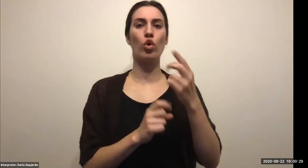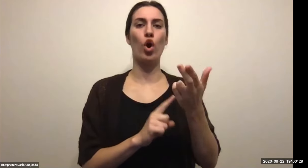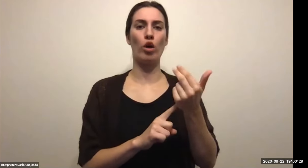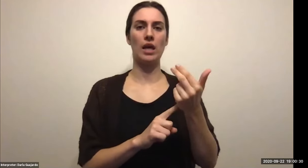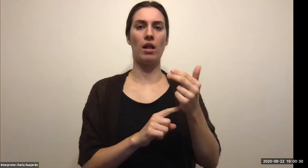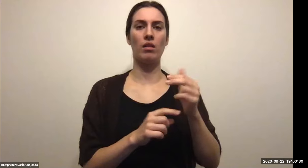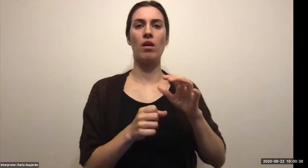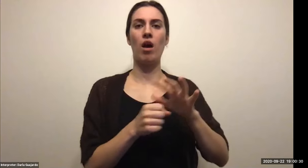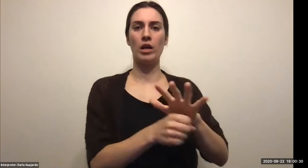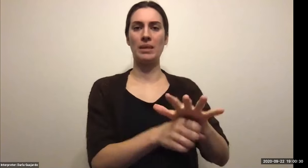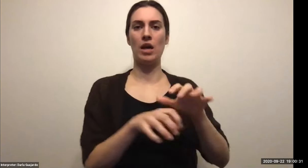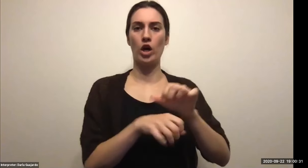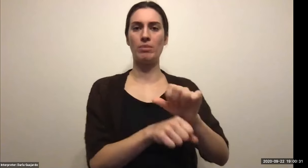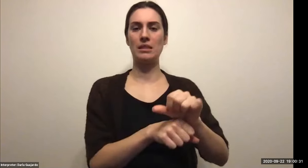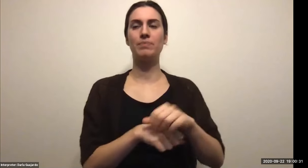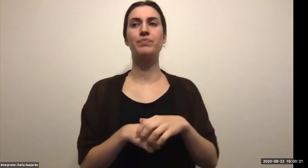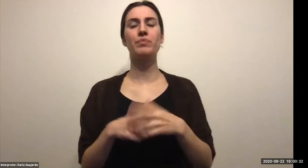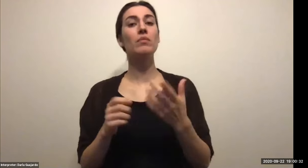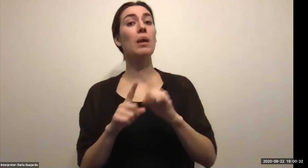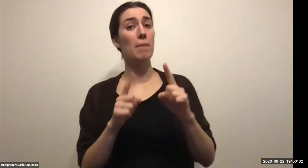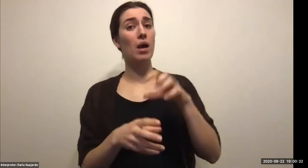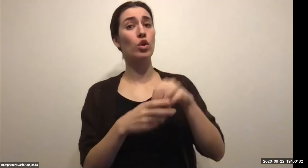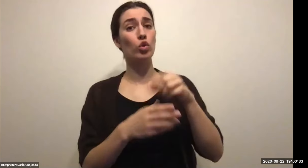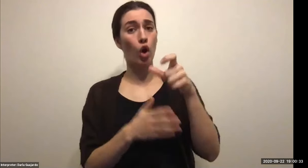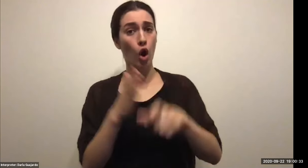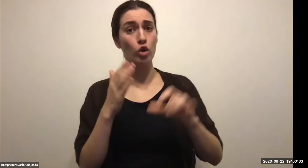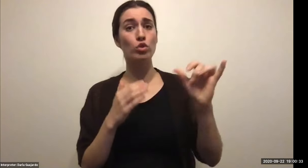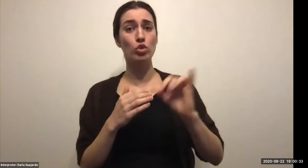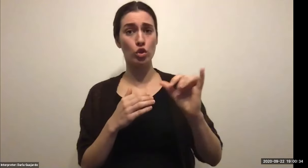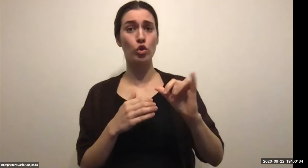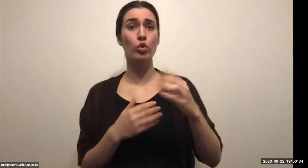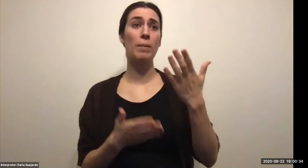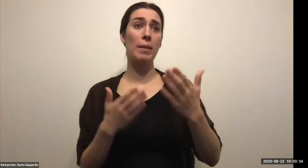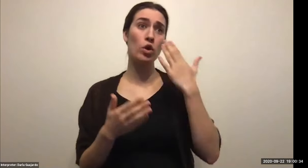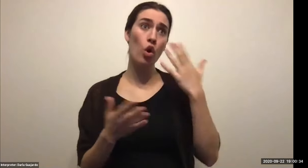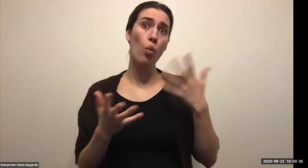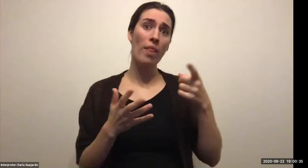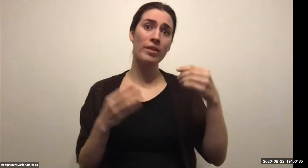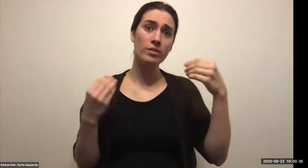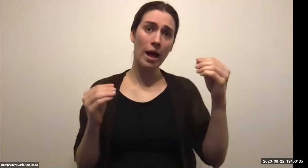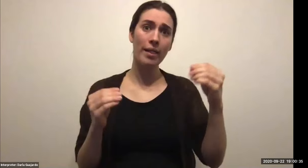Keith Wolling: You may want to follow. Keith Wolling: What's going on in Albany. Keith Wolling: And the travel and tourism segment maybe follow Governor Cuomo